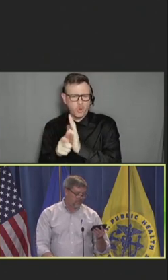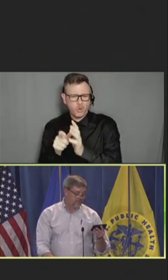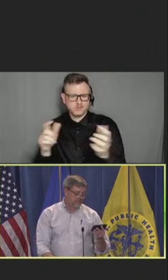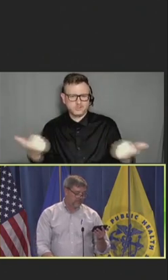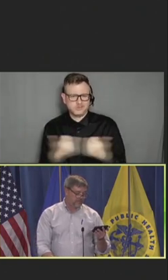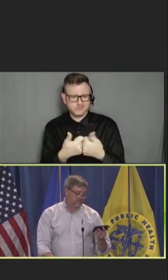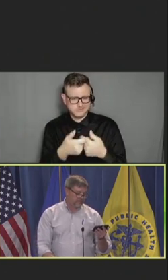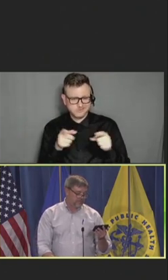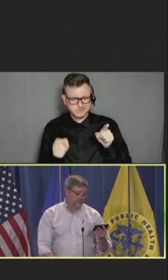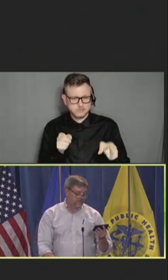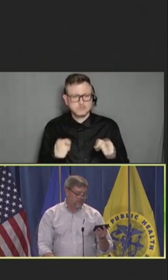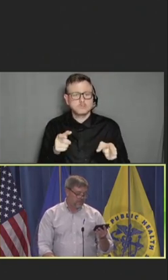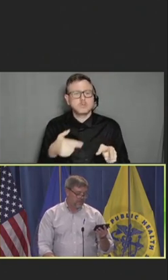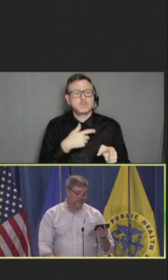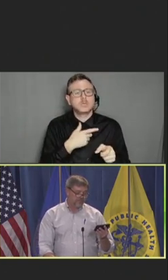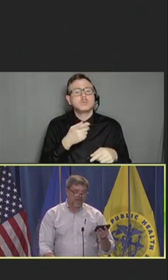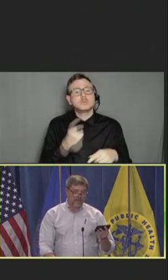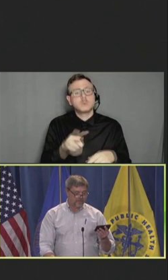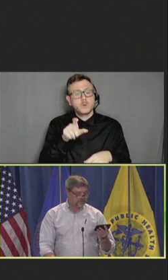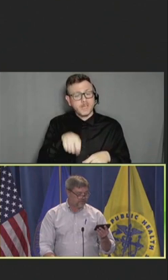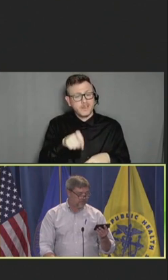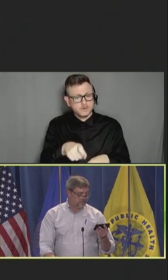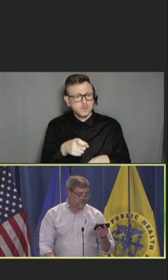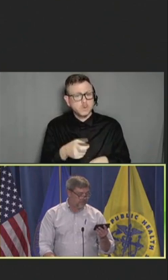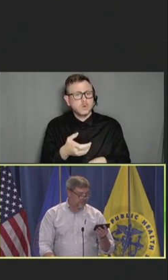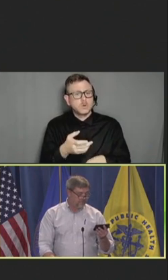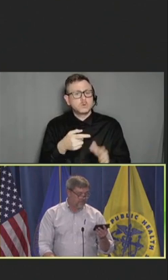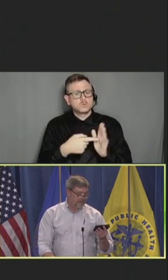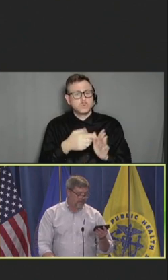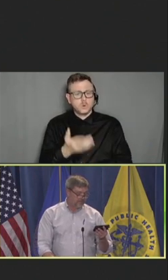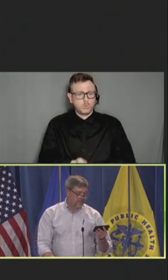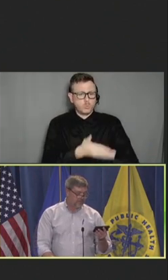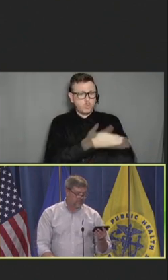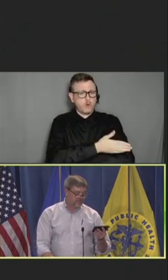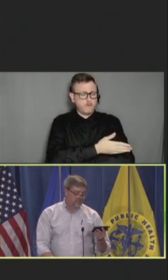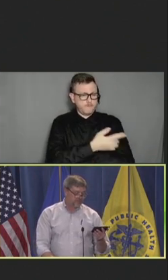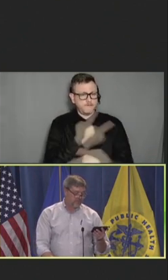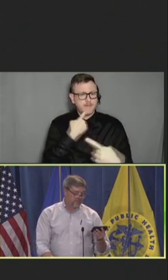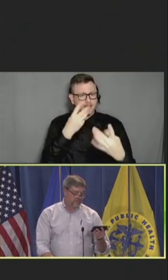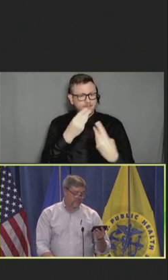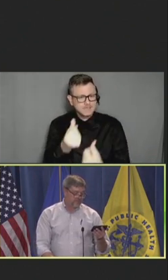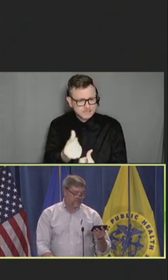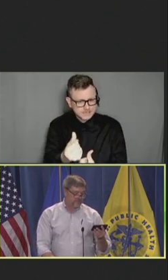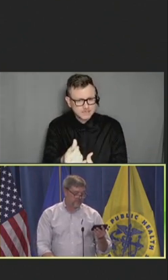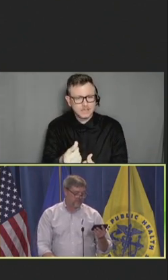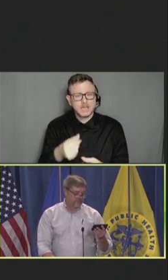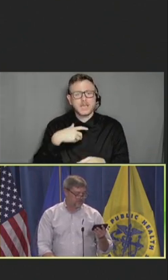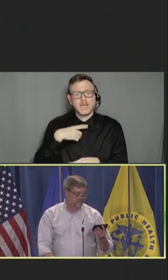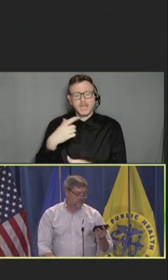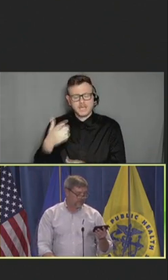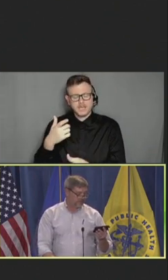to demonstrate both improved efficacy and reduced risk of adverse events compared to